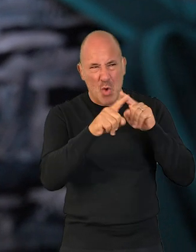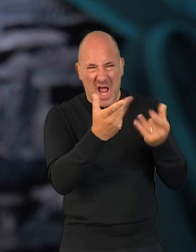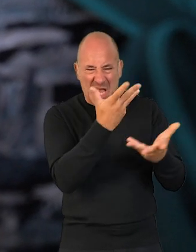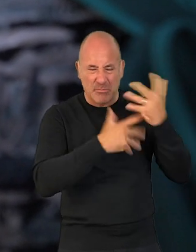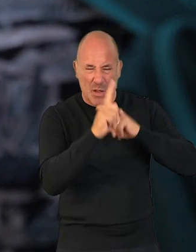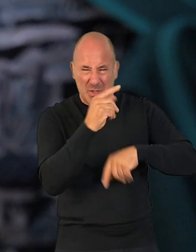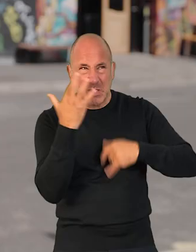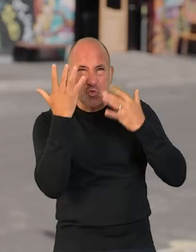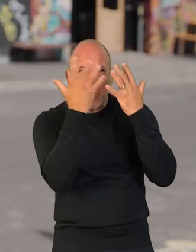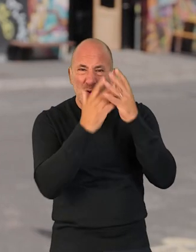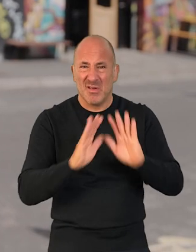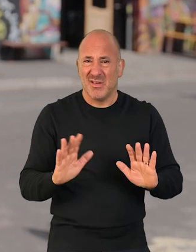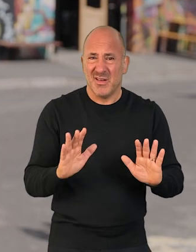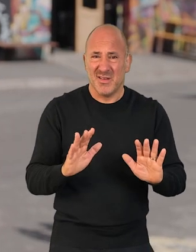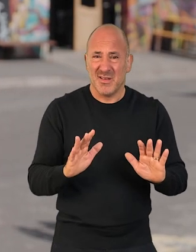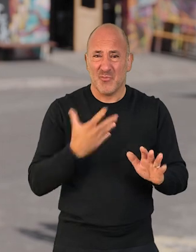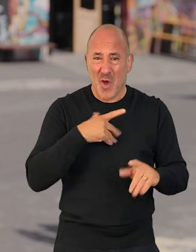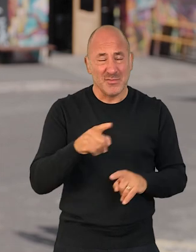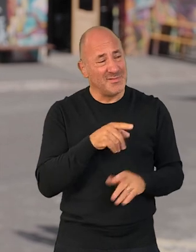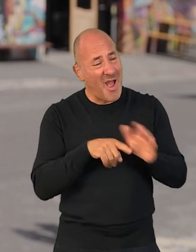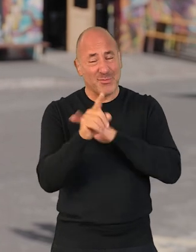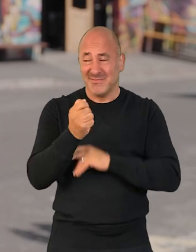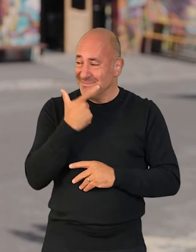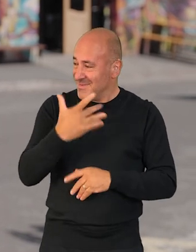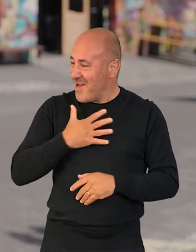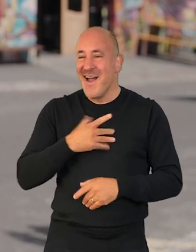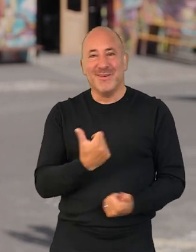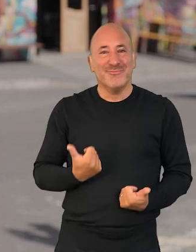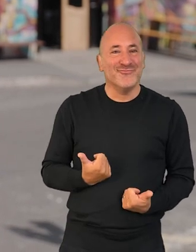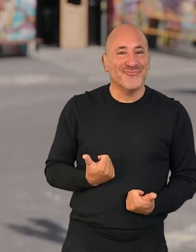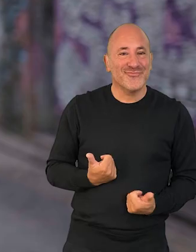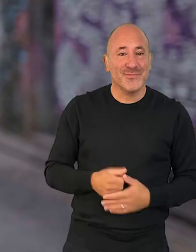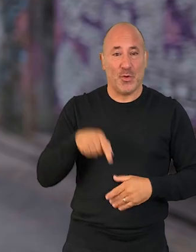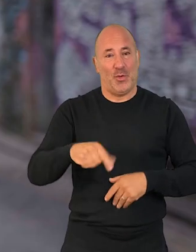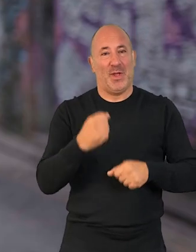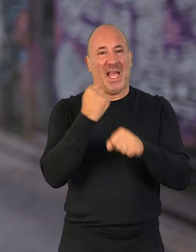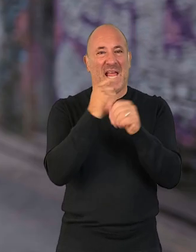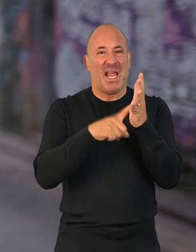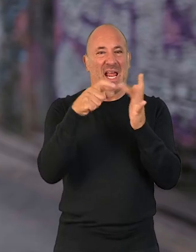about all of the messages that are hidden in this. We want them to leave with a big smile on their face. So Glitch is a new studio, and this is one